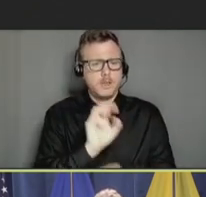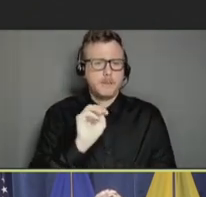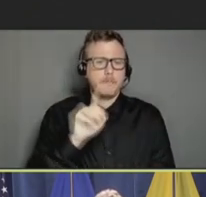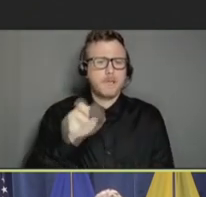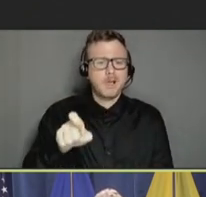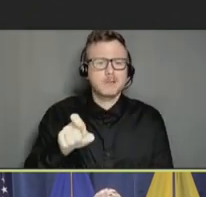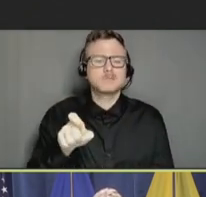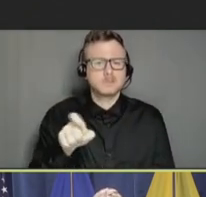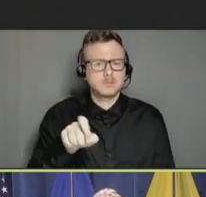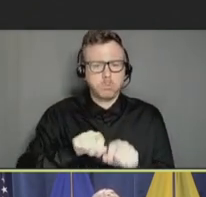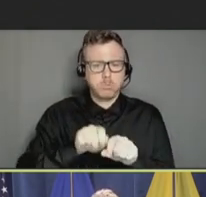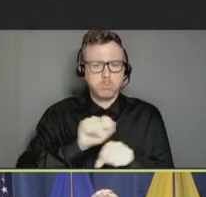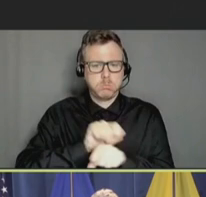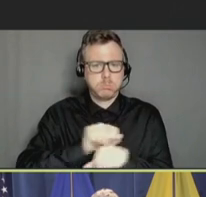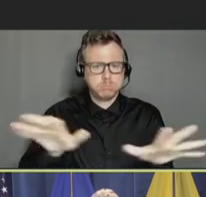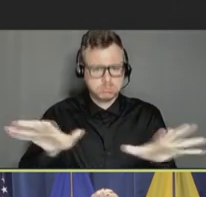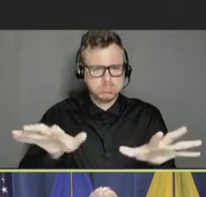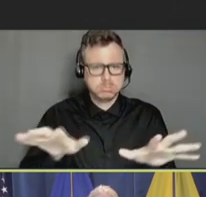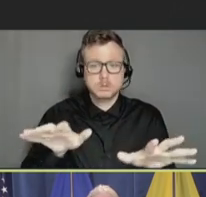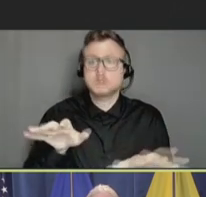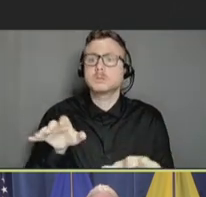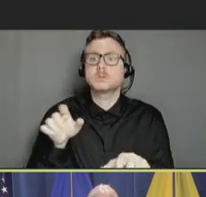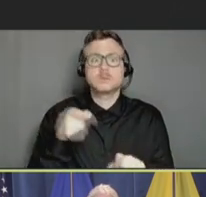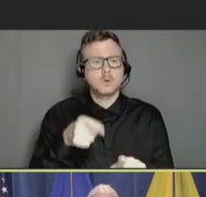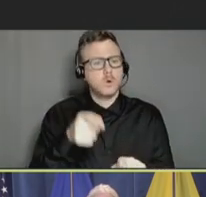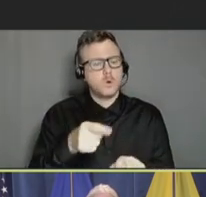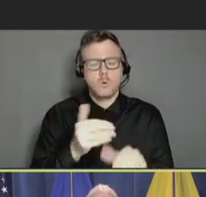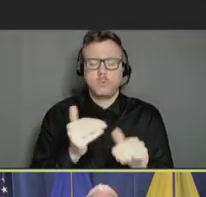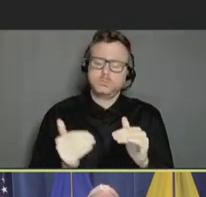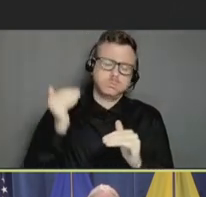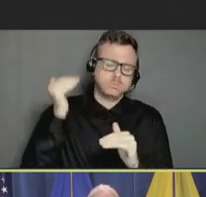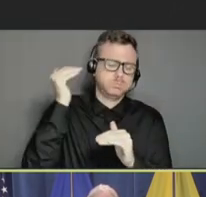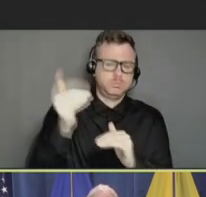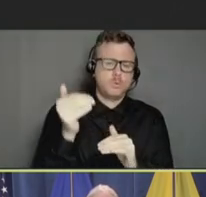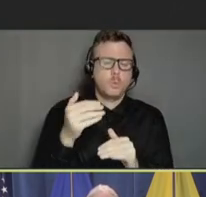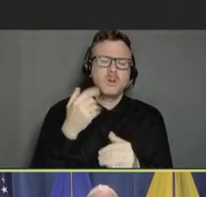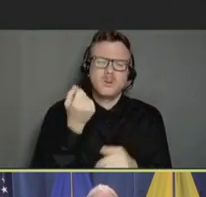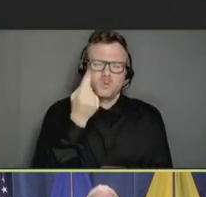of whom went above and beyond with limited resources. I particularly want to thank Dr.